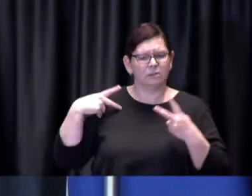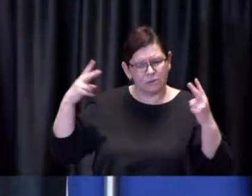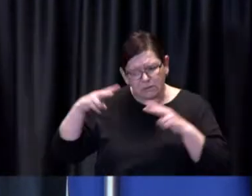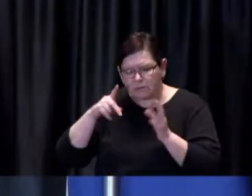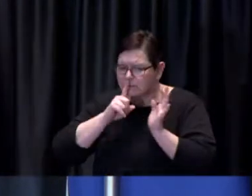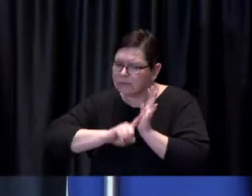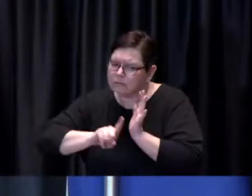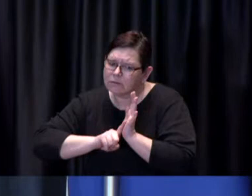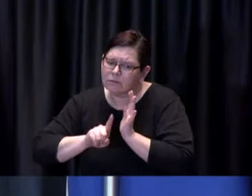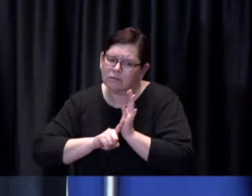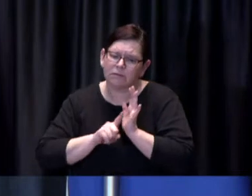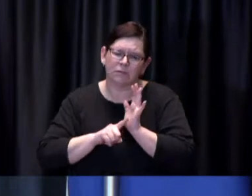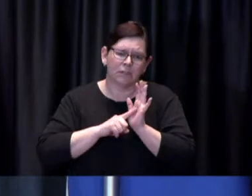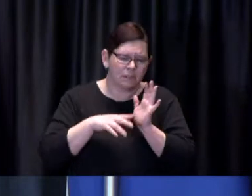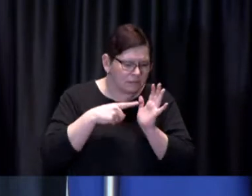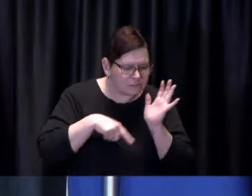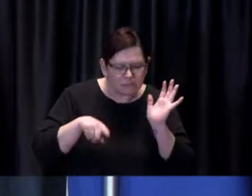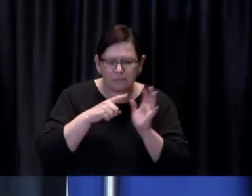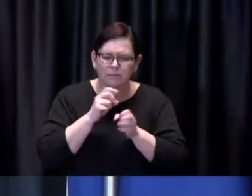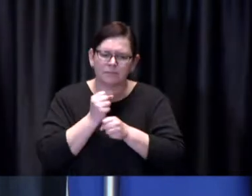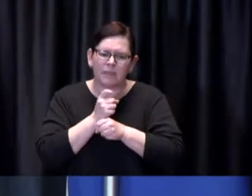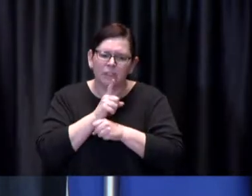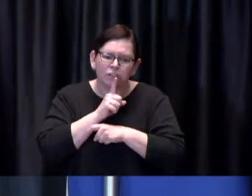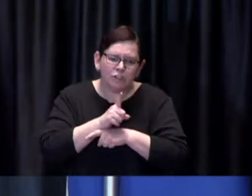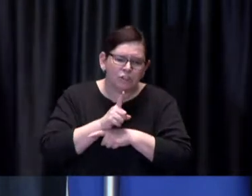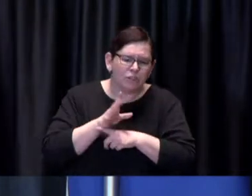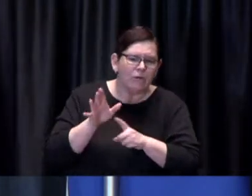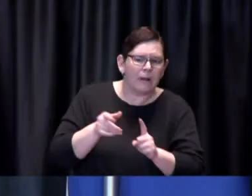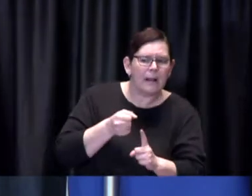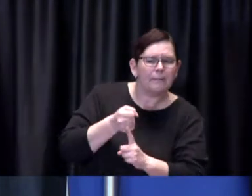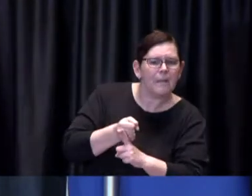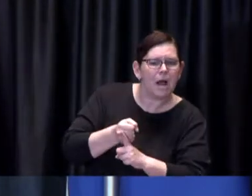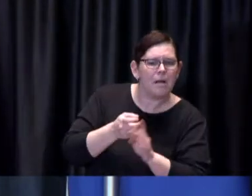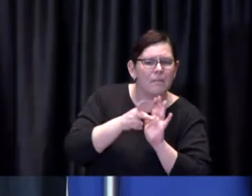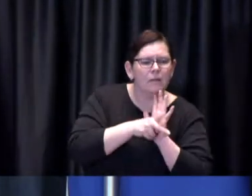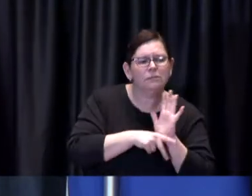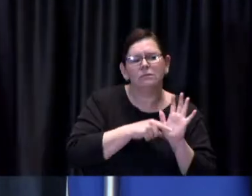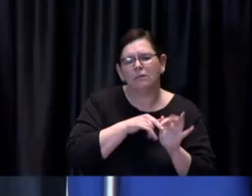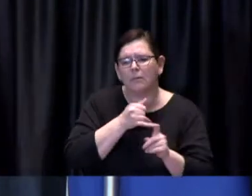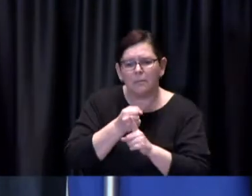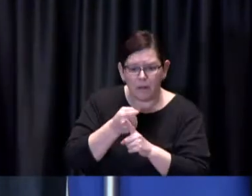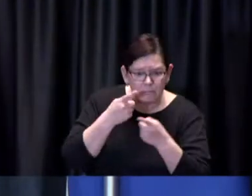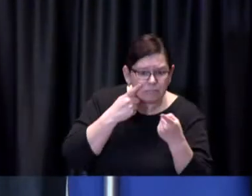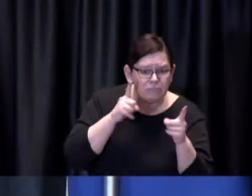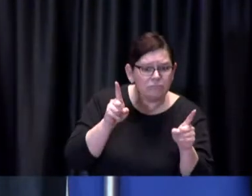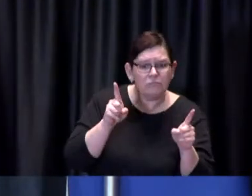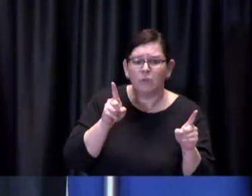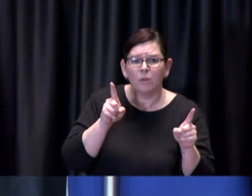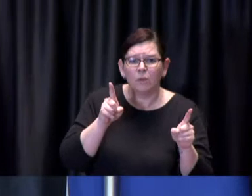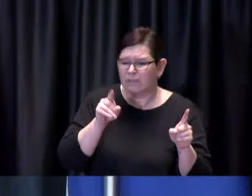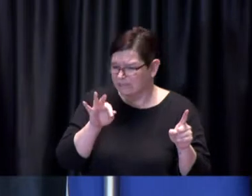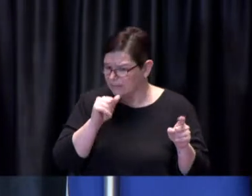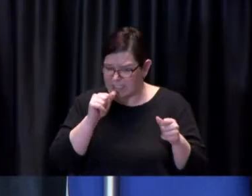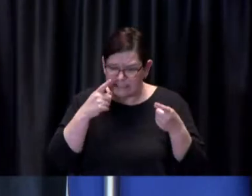are they having the desired impact and you know should they need change they they're changed in accordance with the best available science